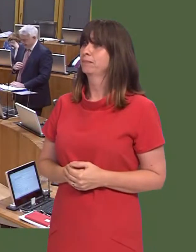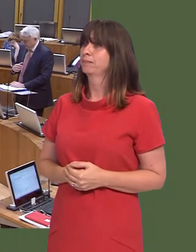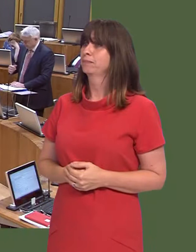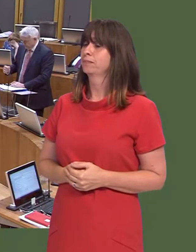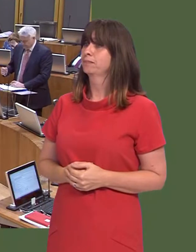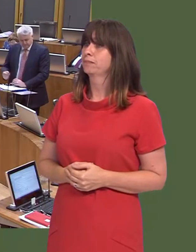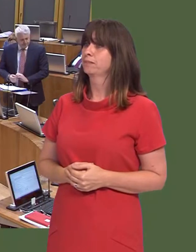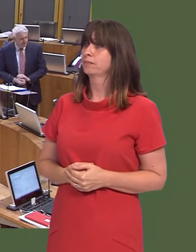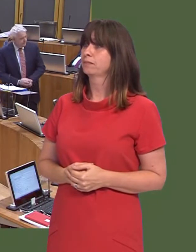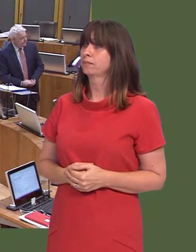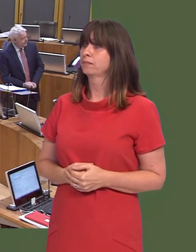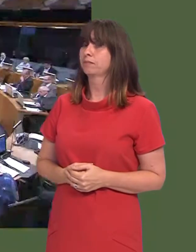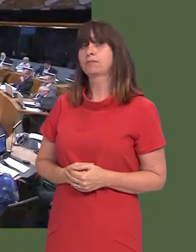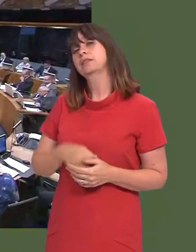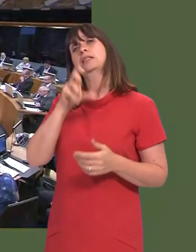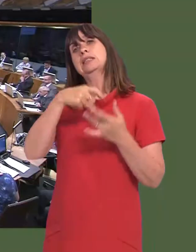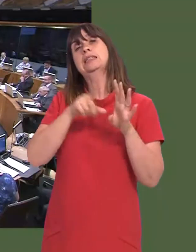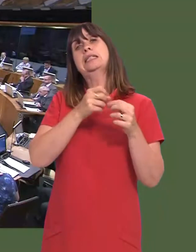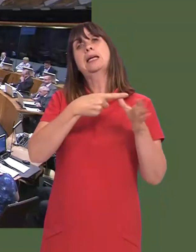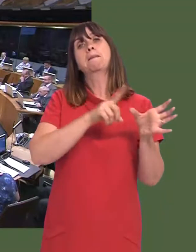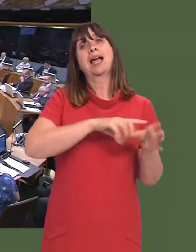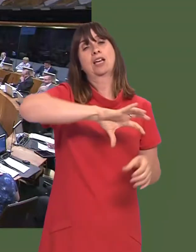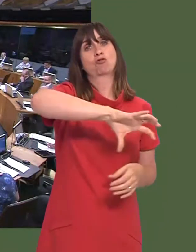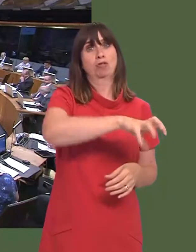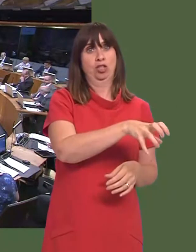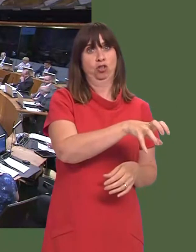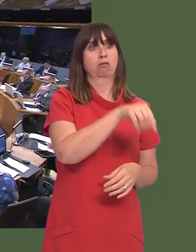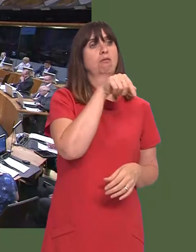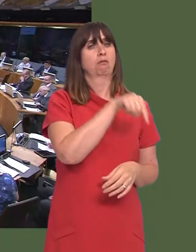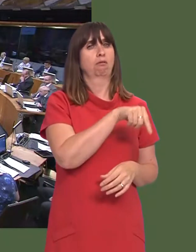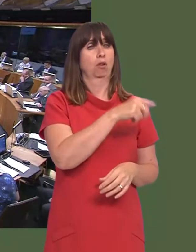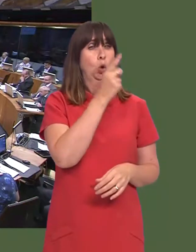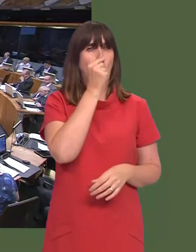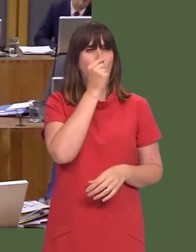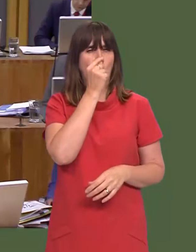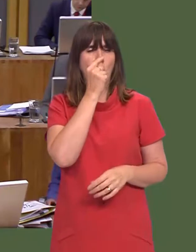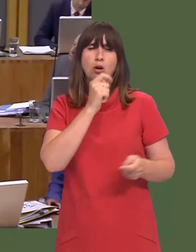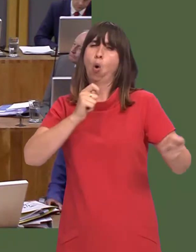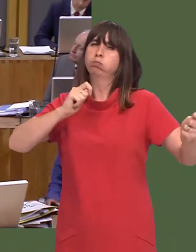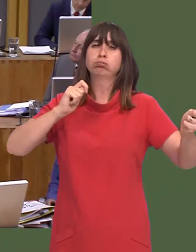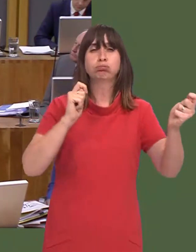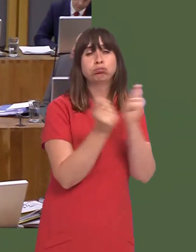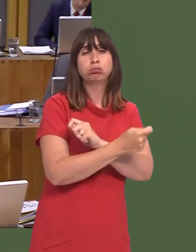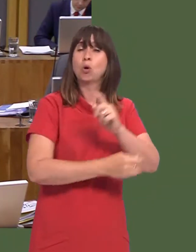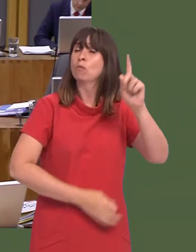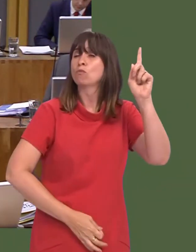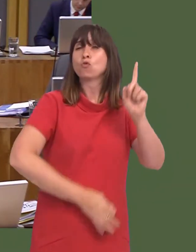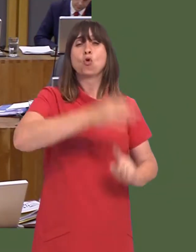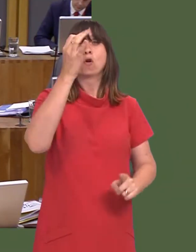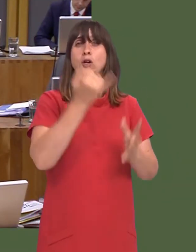Caroline Jones: First Minister, the city region has the potential not only to transform the